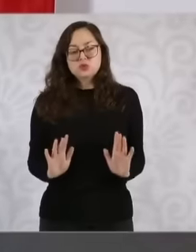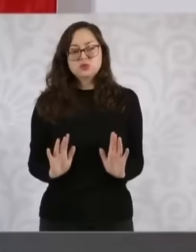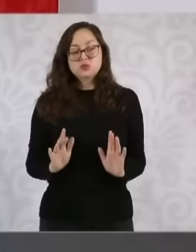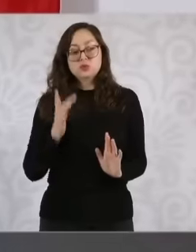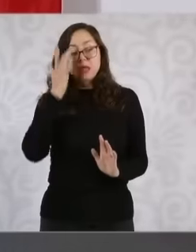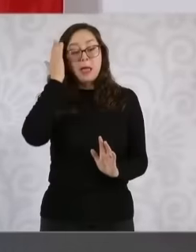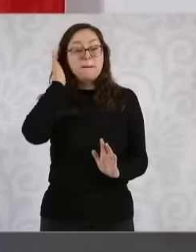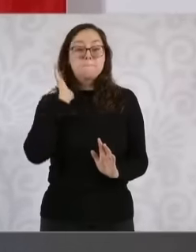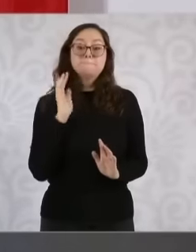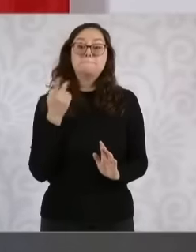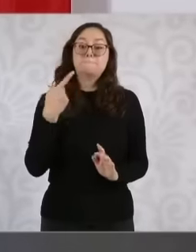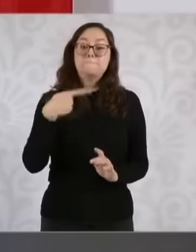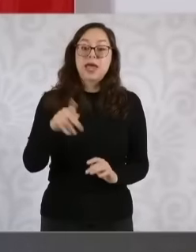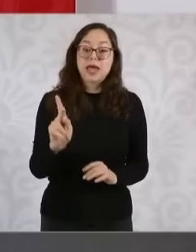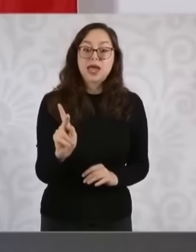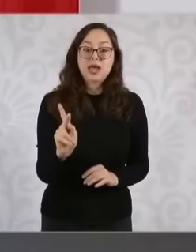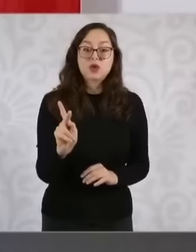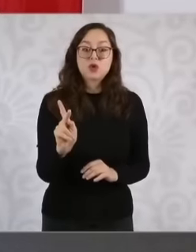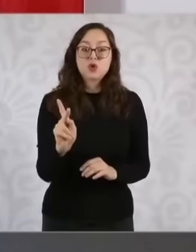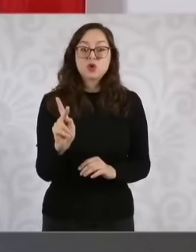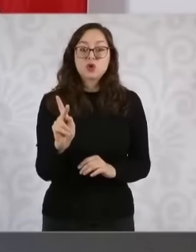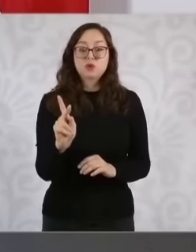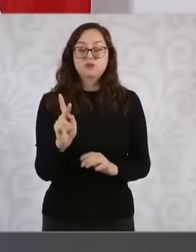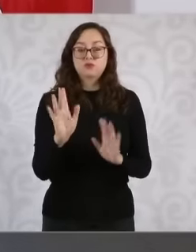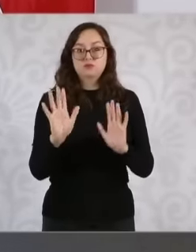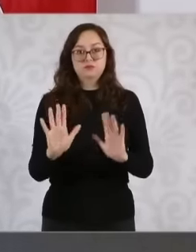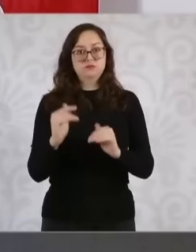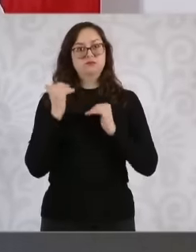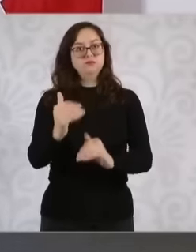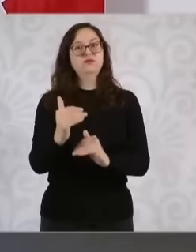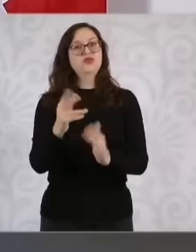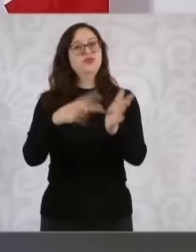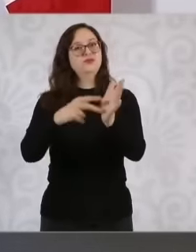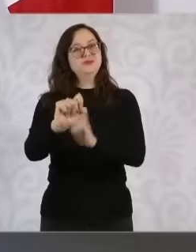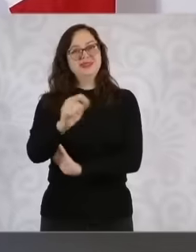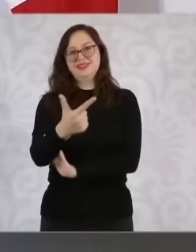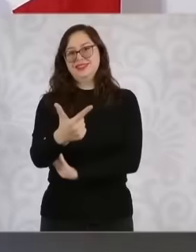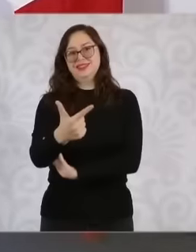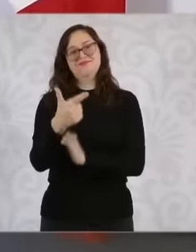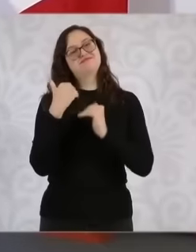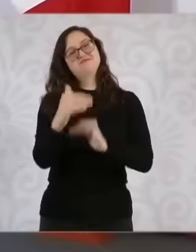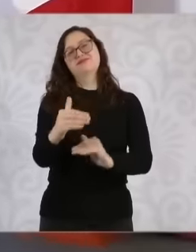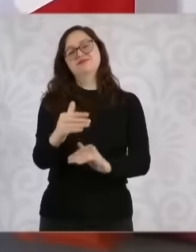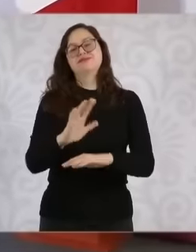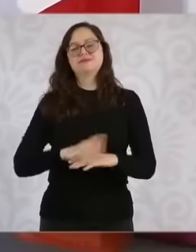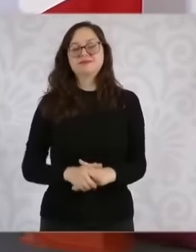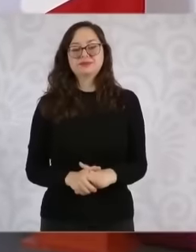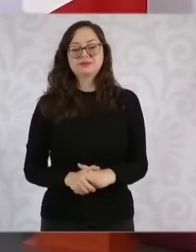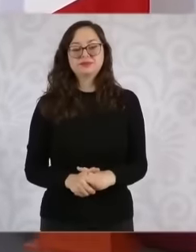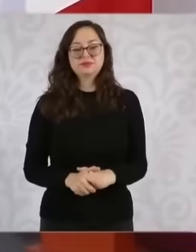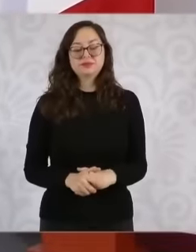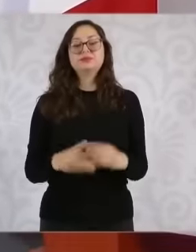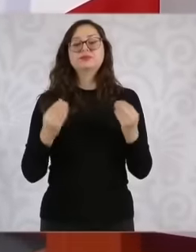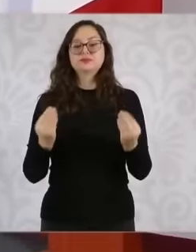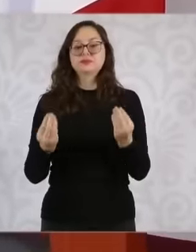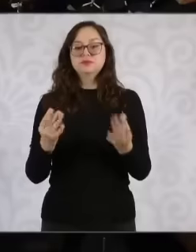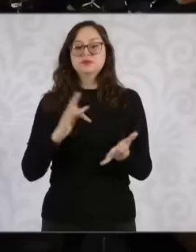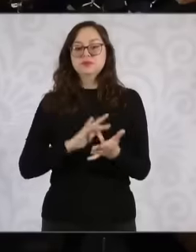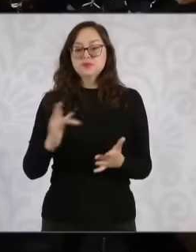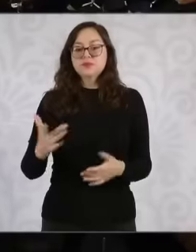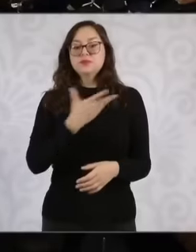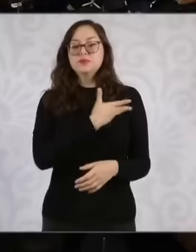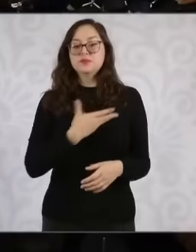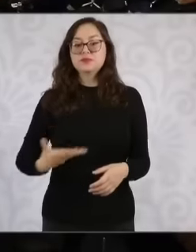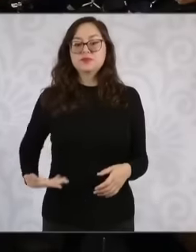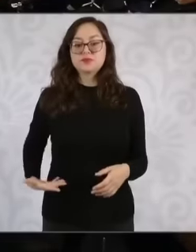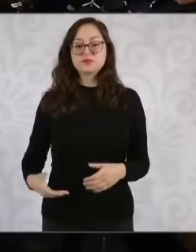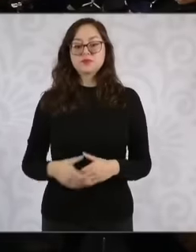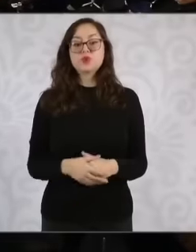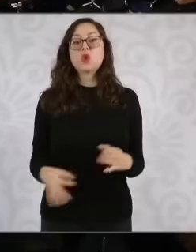but it cannot go beyond 2027 Thank you very much president and well my last question would be